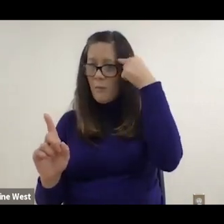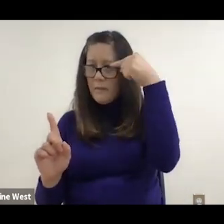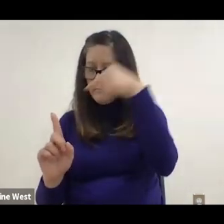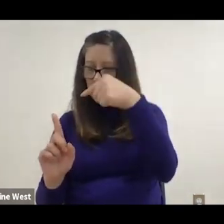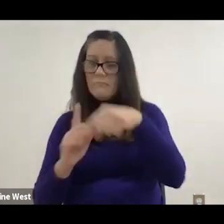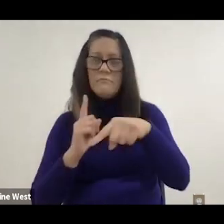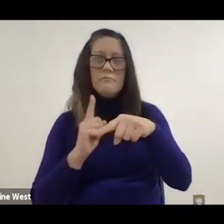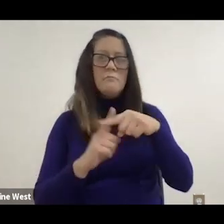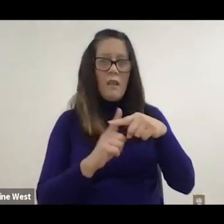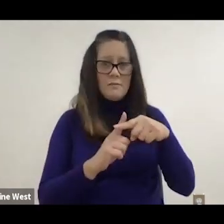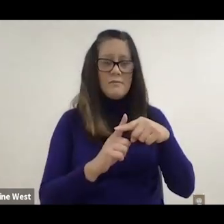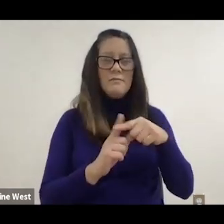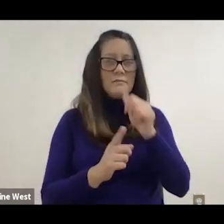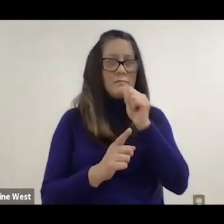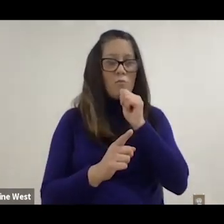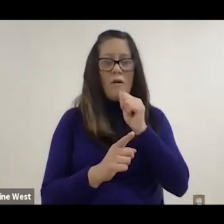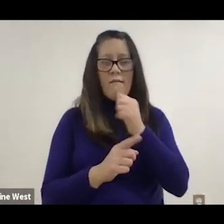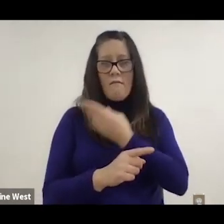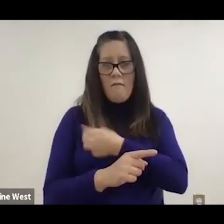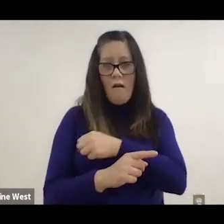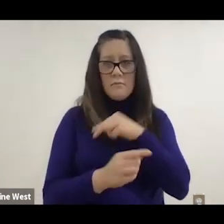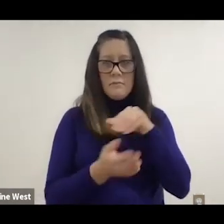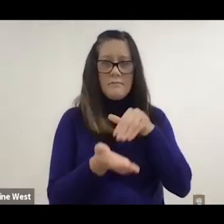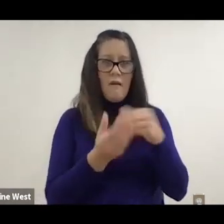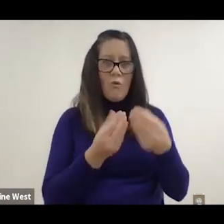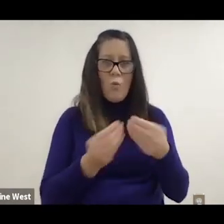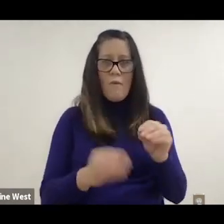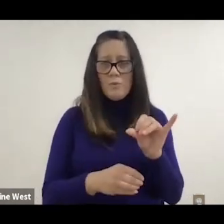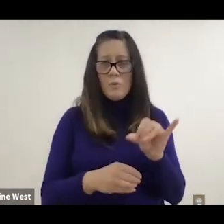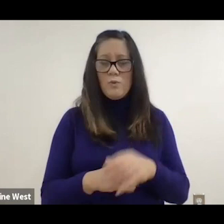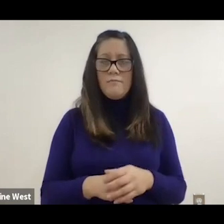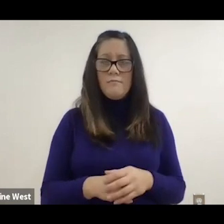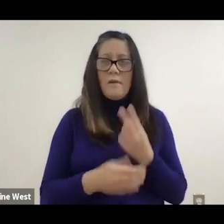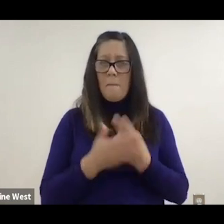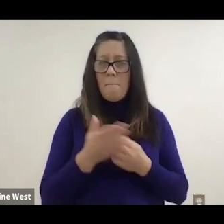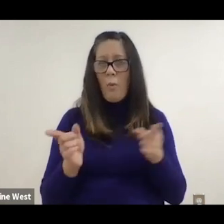Veterans Affairs and they use the the public sector as well.